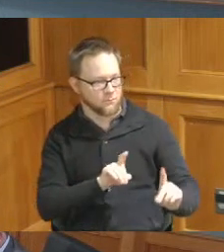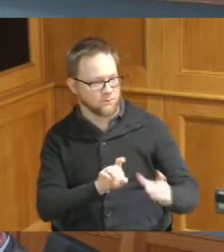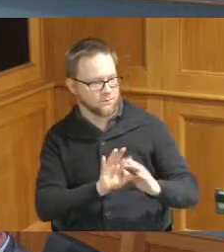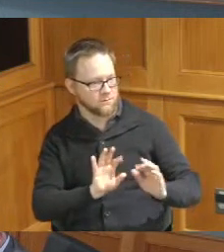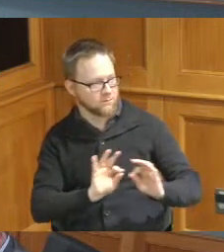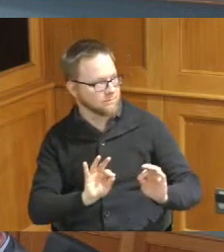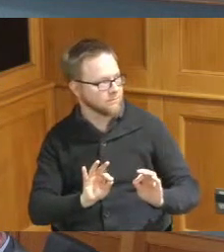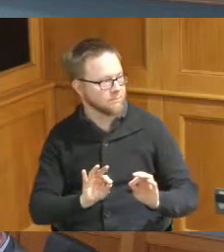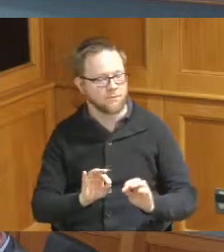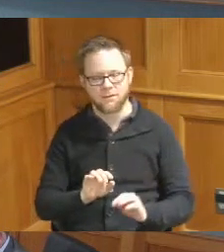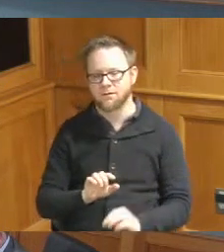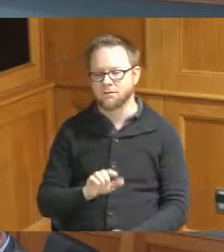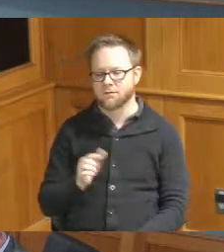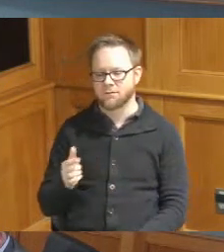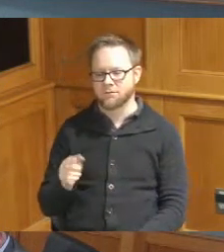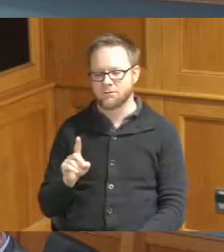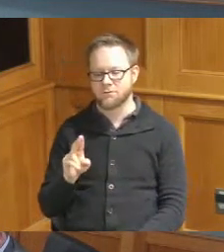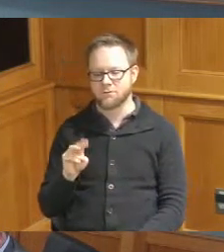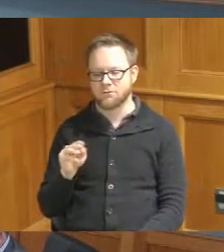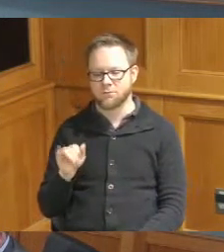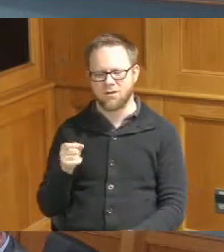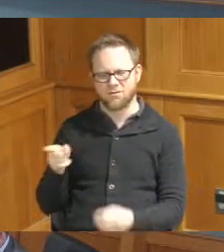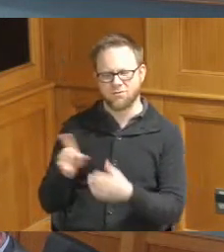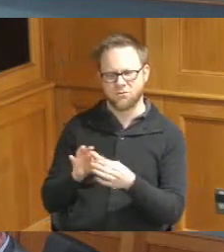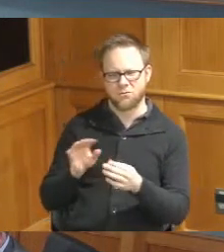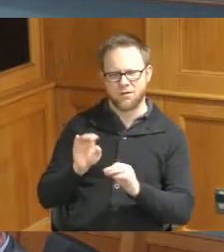well I was going to speak to what you were saying about the elevator maybe I don't know